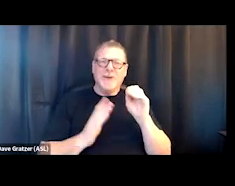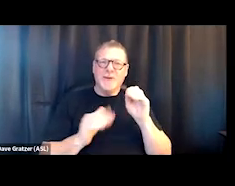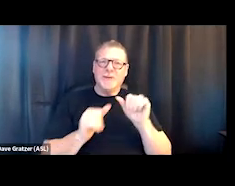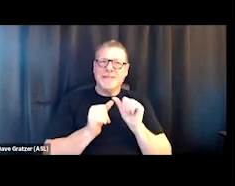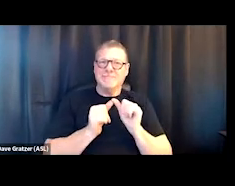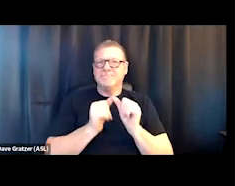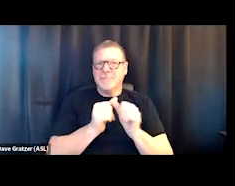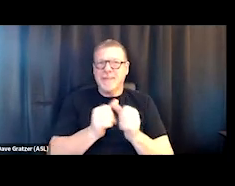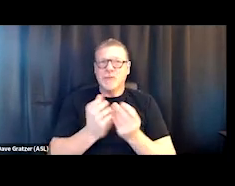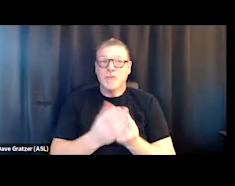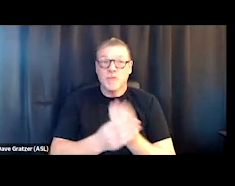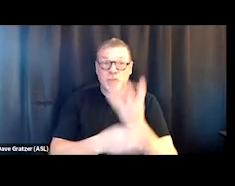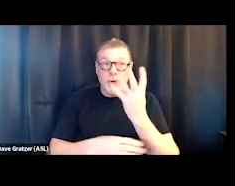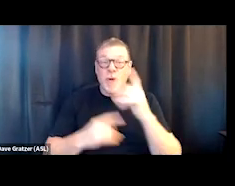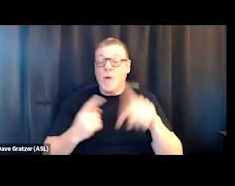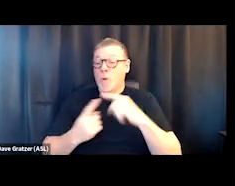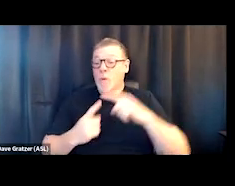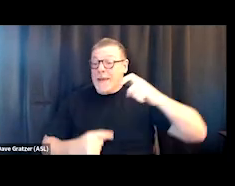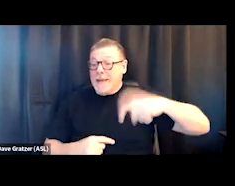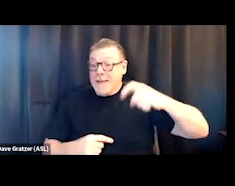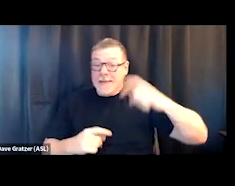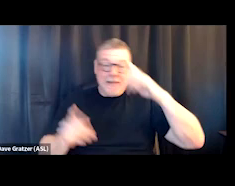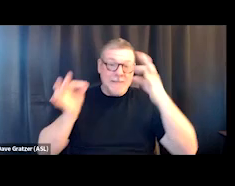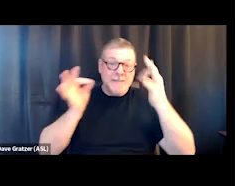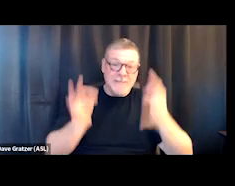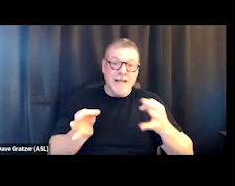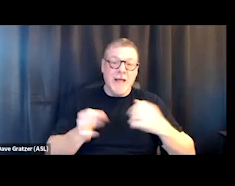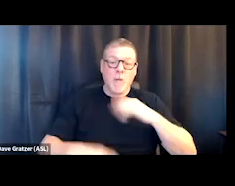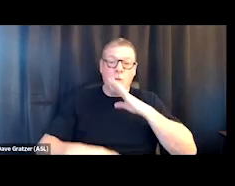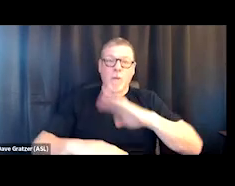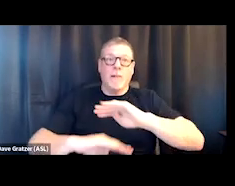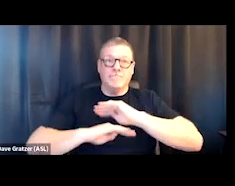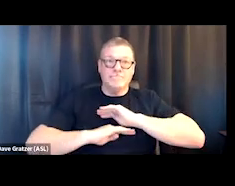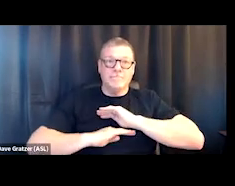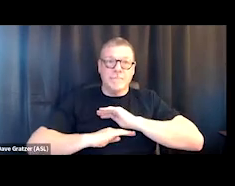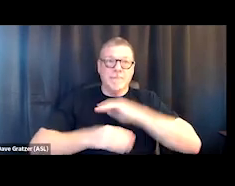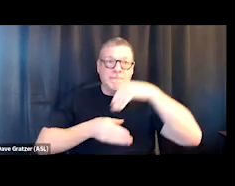and any time there was a need, decided, well, we're gonna meet that need internally.